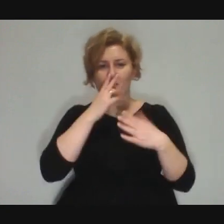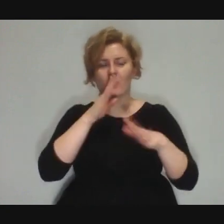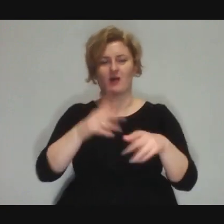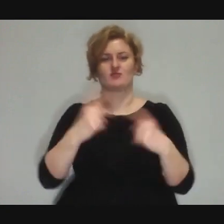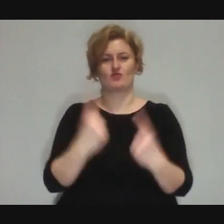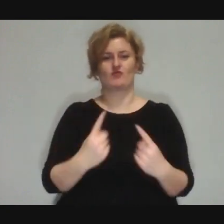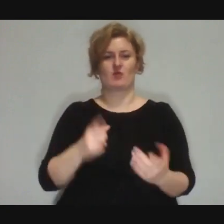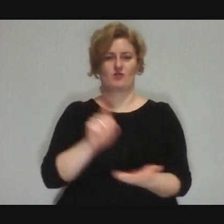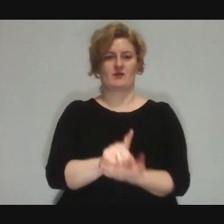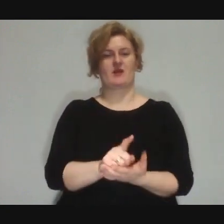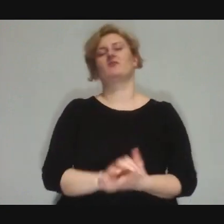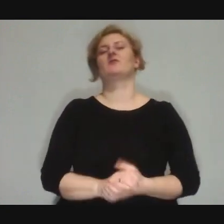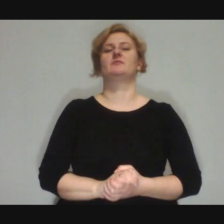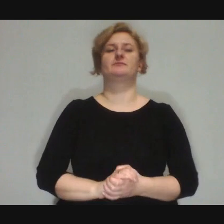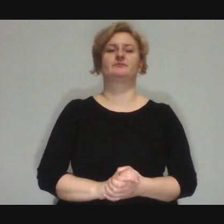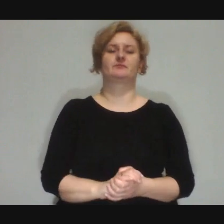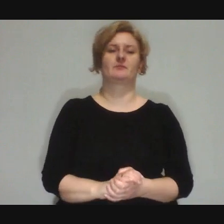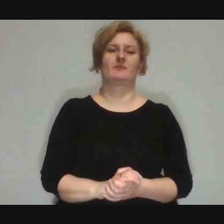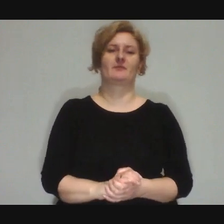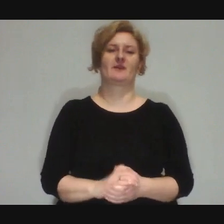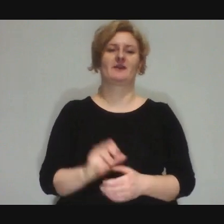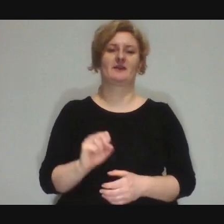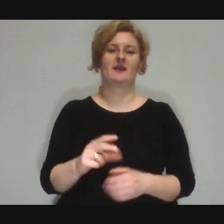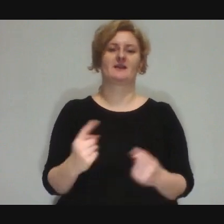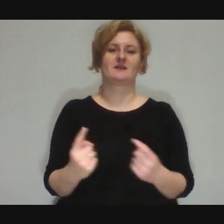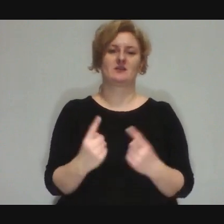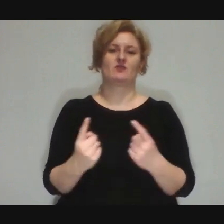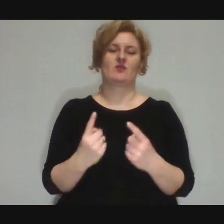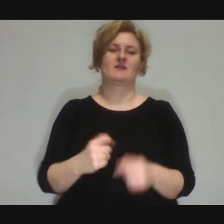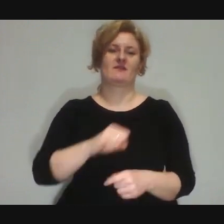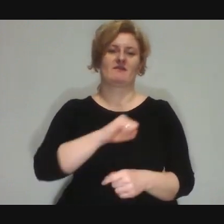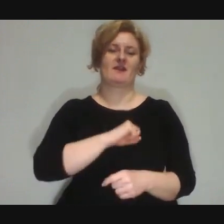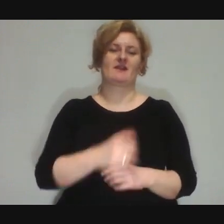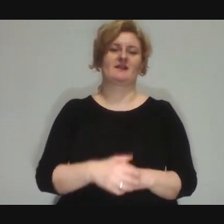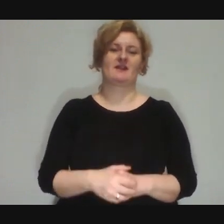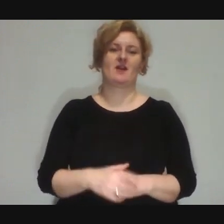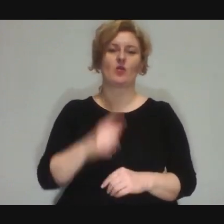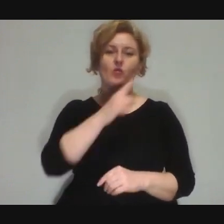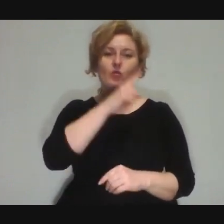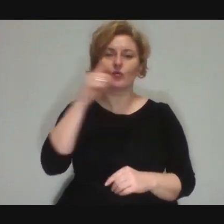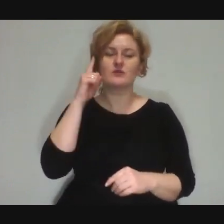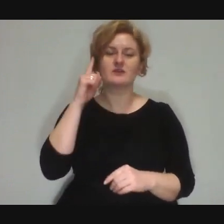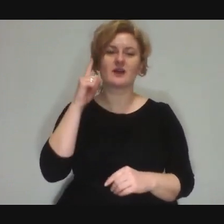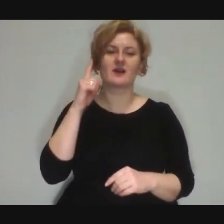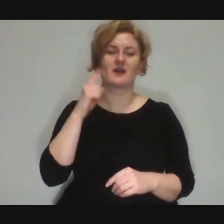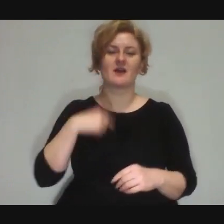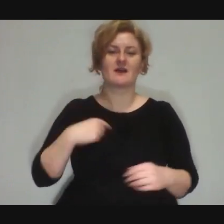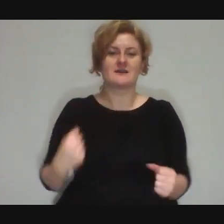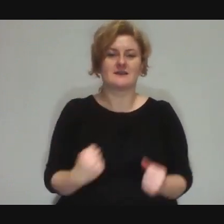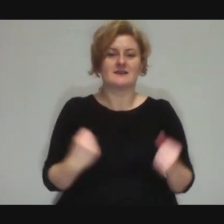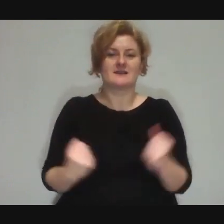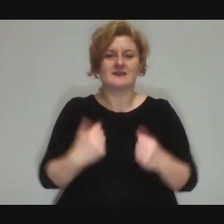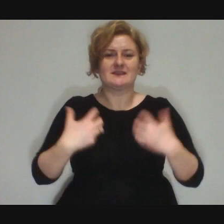And these situations are such cool gems where people mobilise themselves and